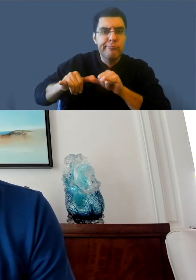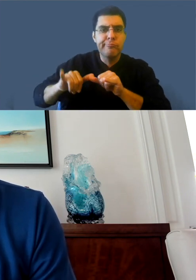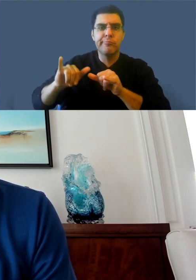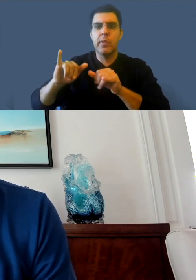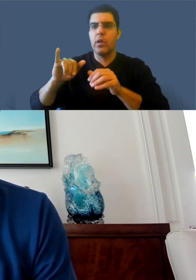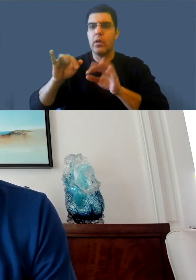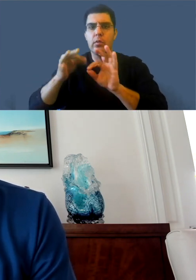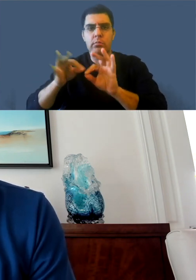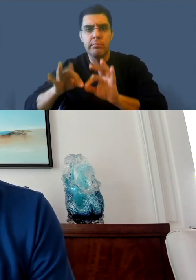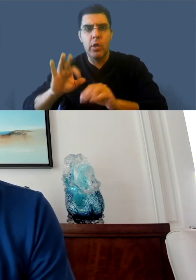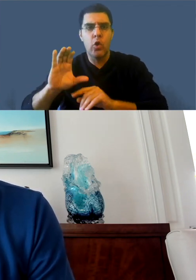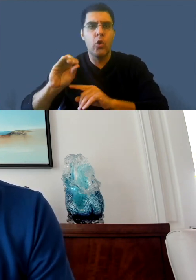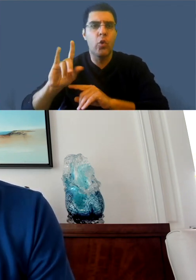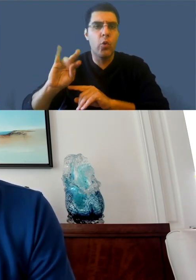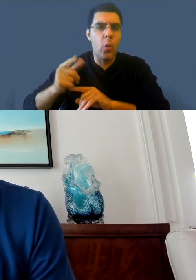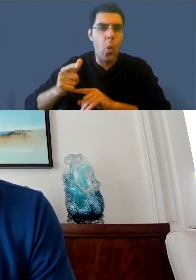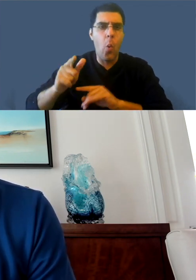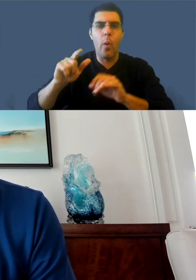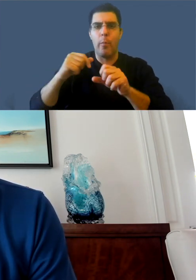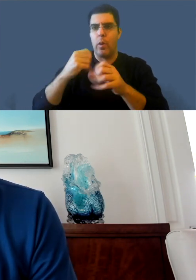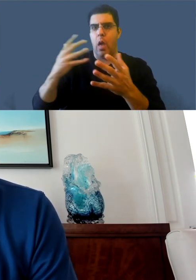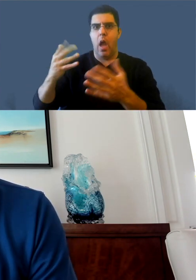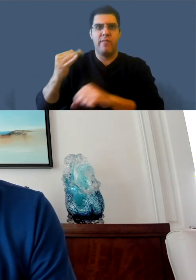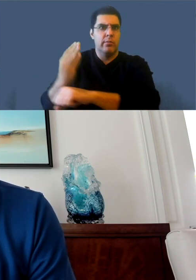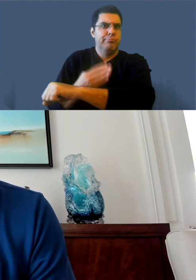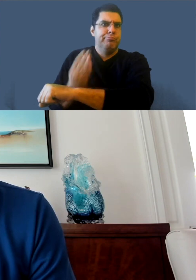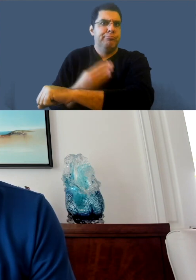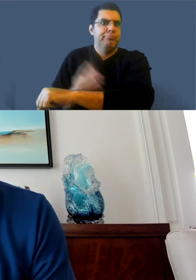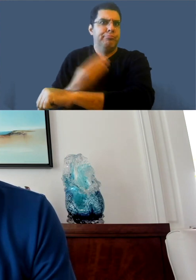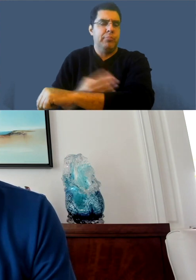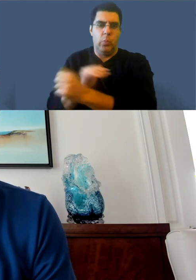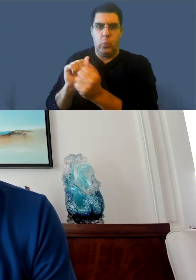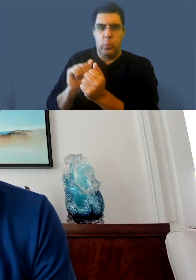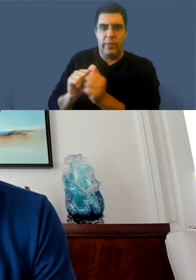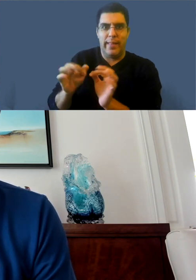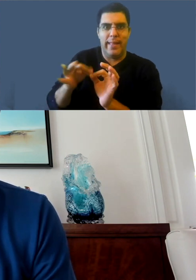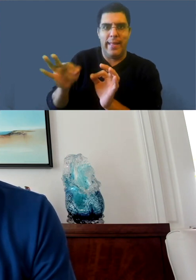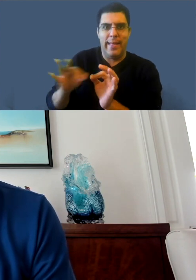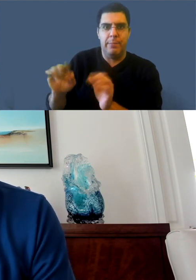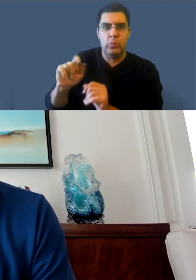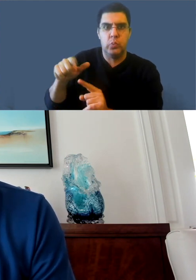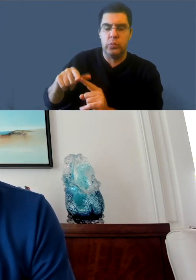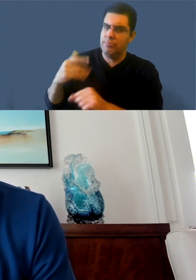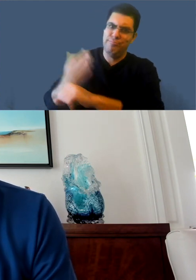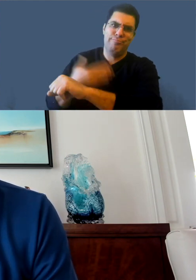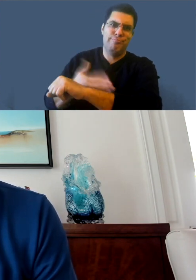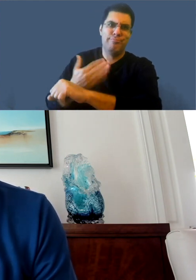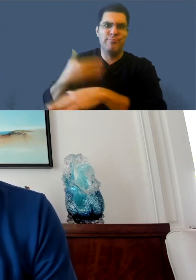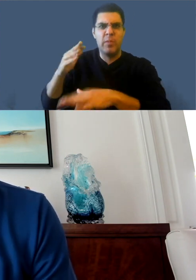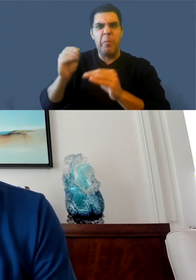update to our infrastructure over the last few years, creators have seen and that's the new studio